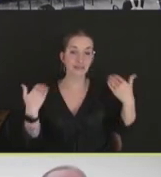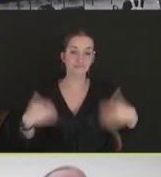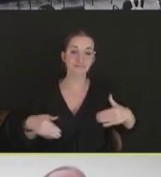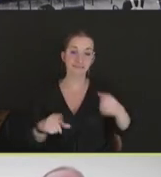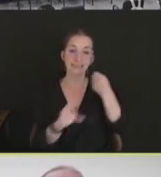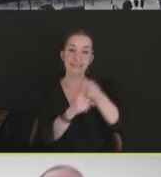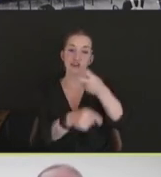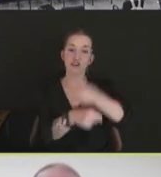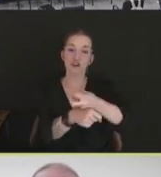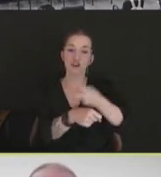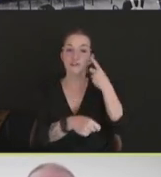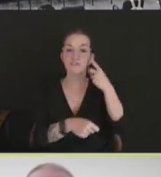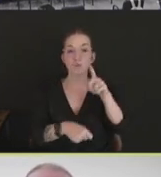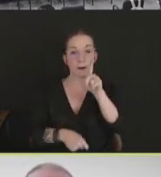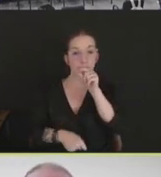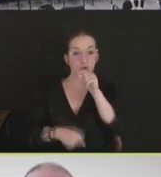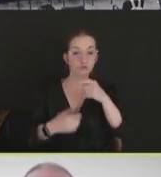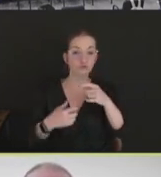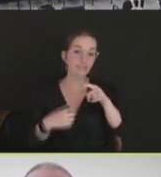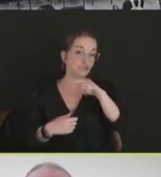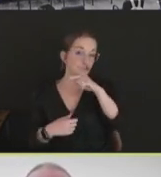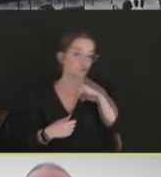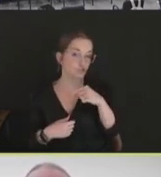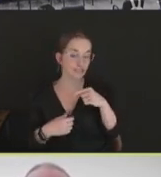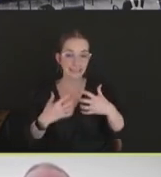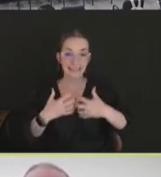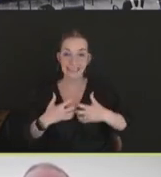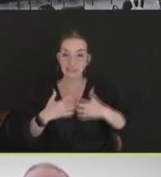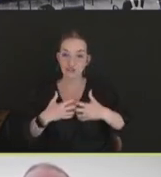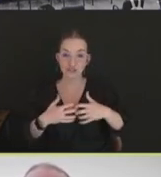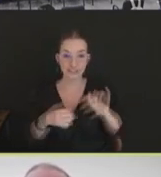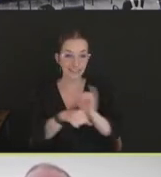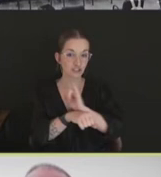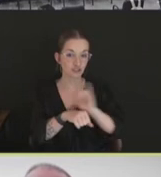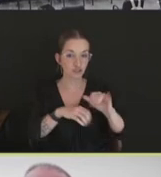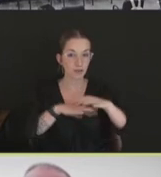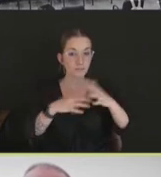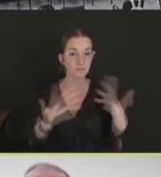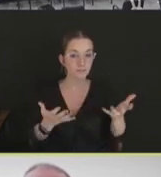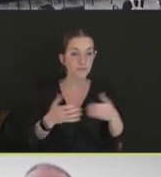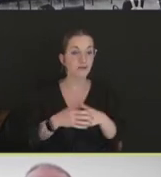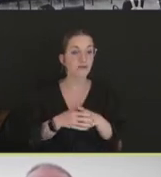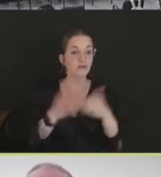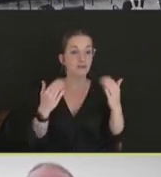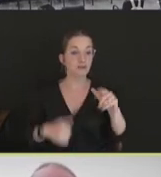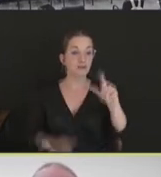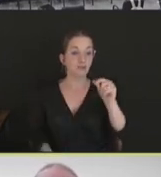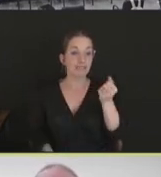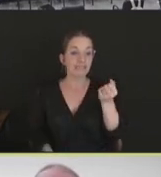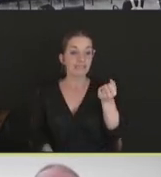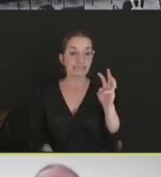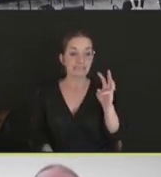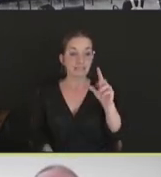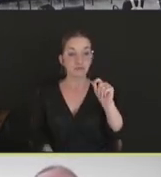In 2016 and 2017, we had different kinds of introductions of highly pathogenic avian